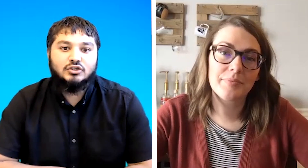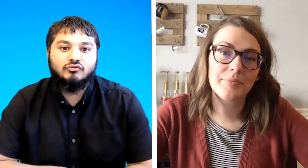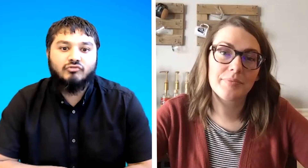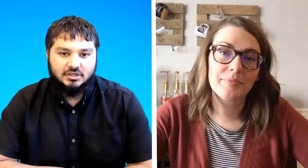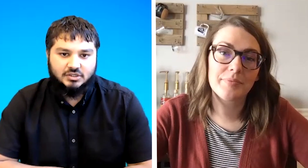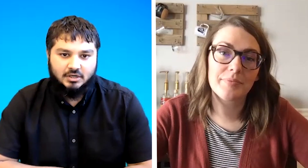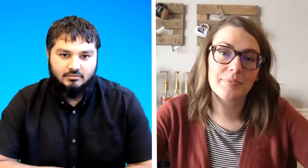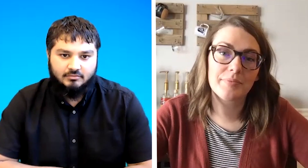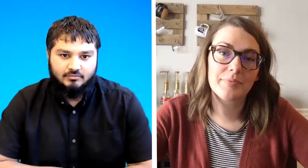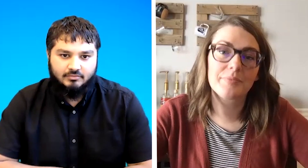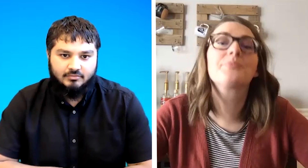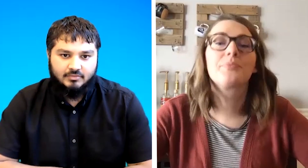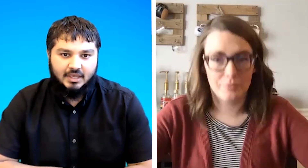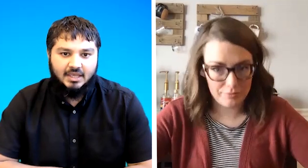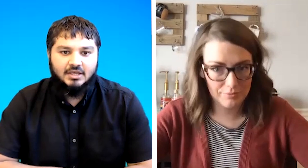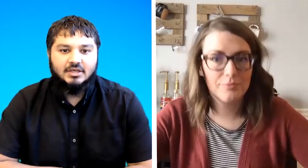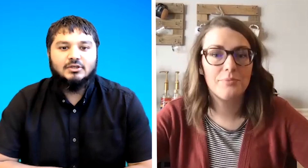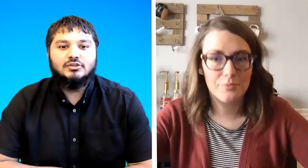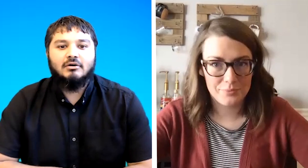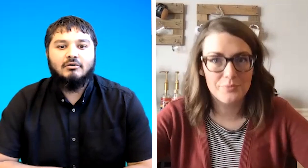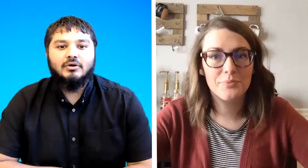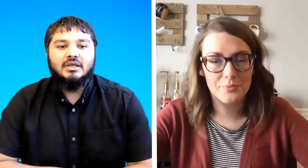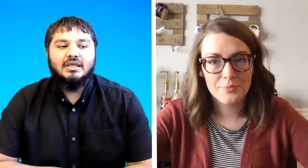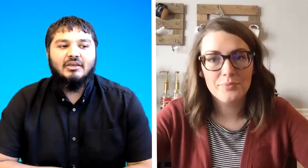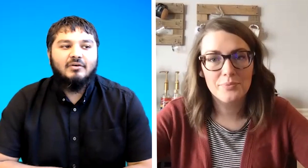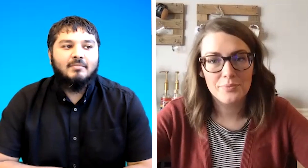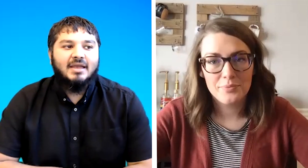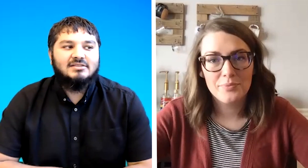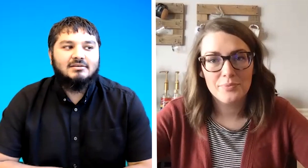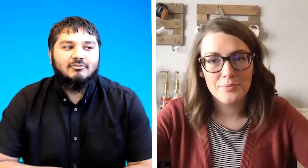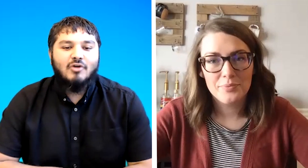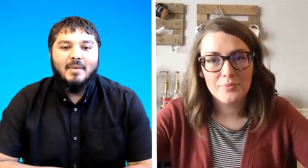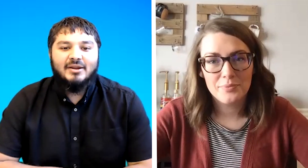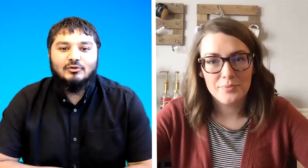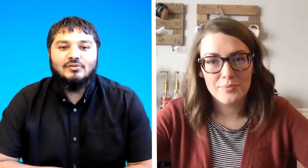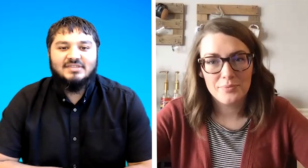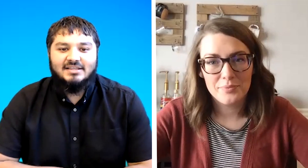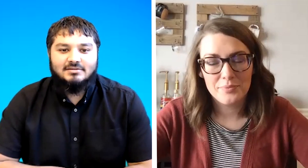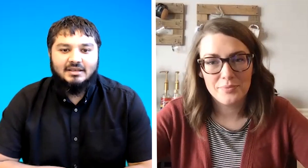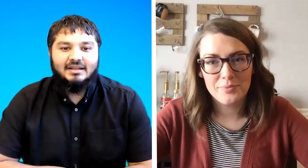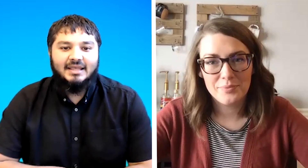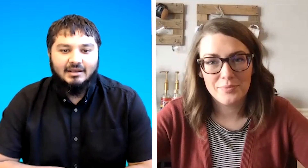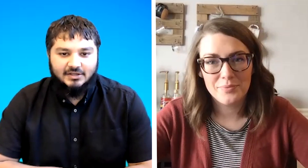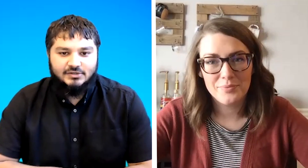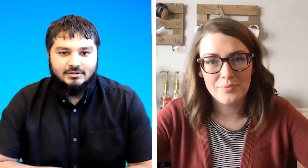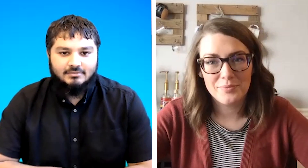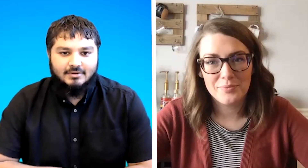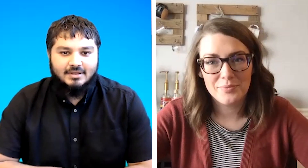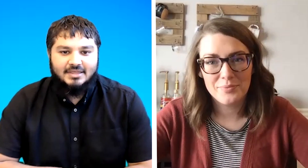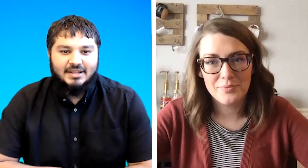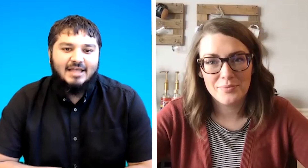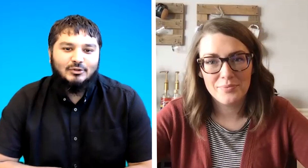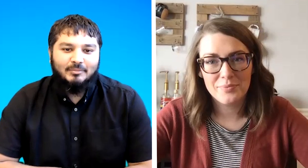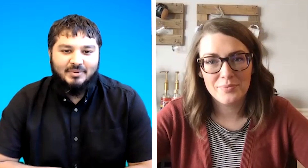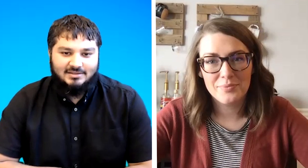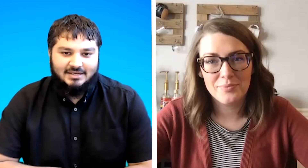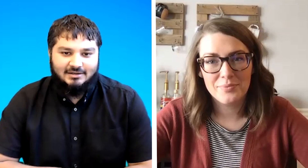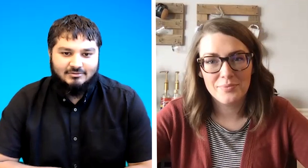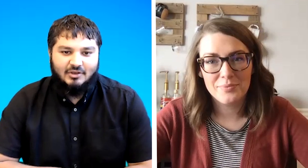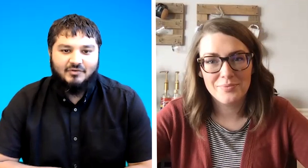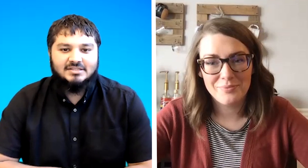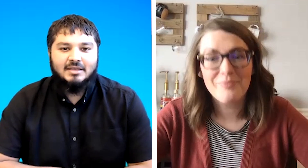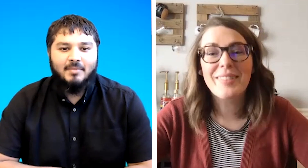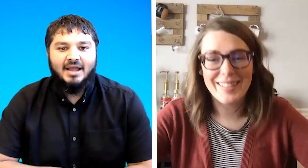structure okay so if it makes grammatical sense in english then that's not bsl so if i say my